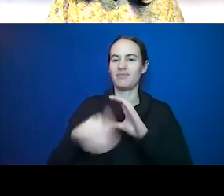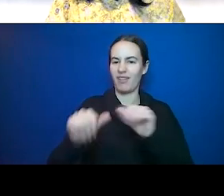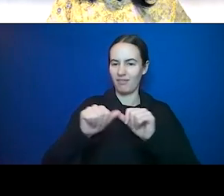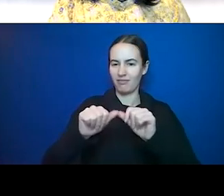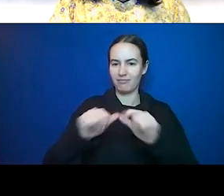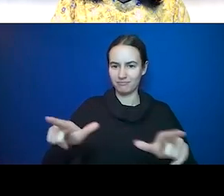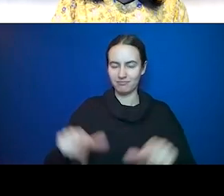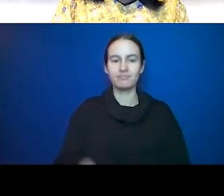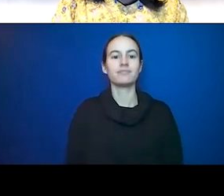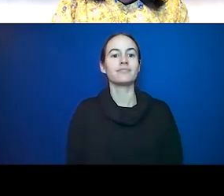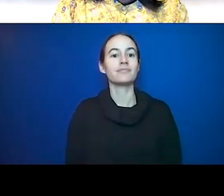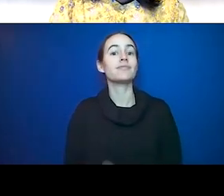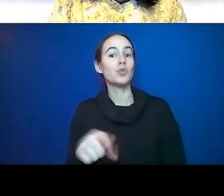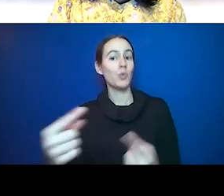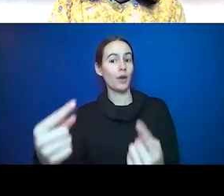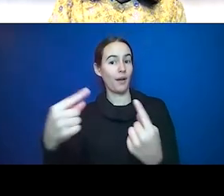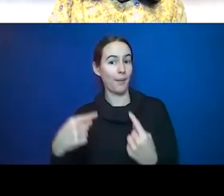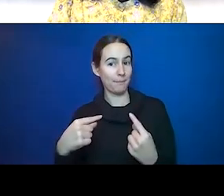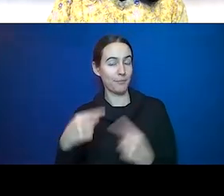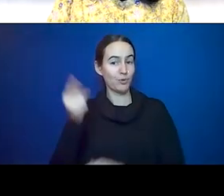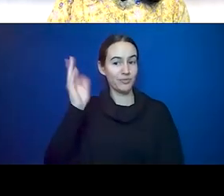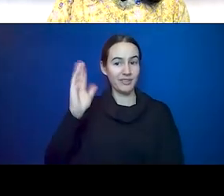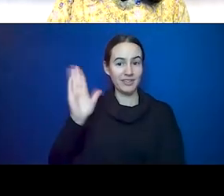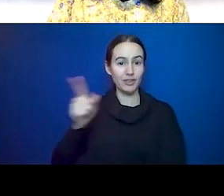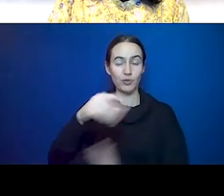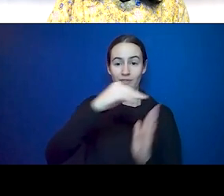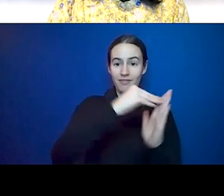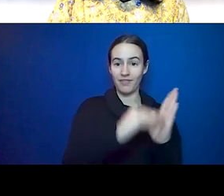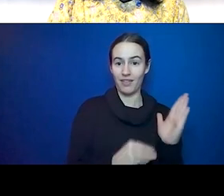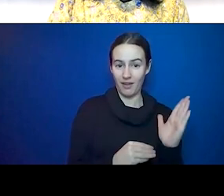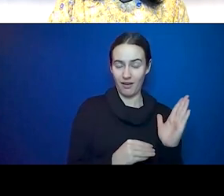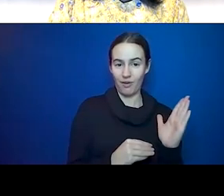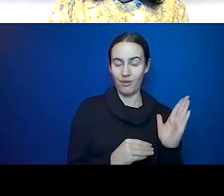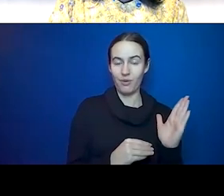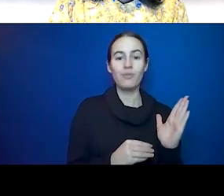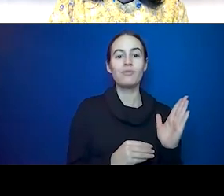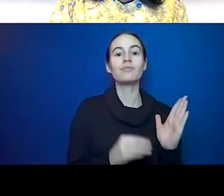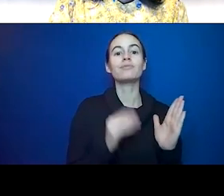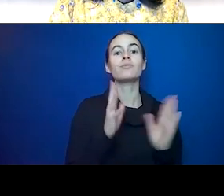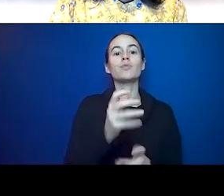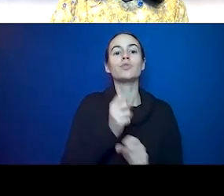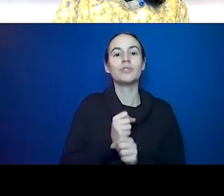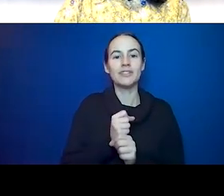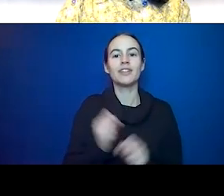and completing the evaluation, you will receive educational caught credit hours for your